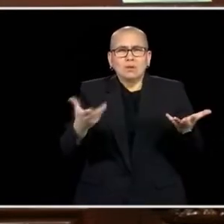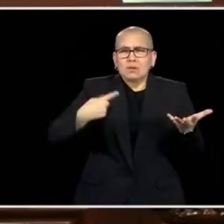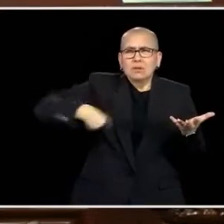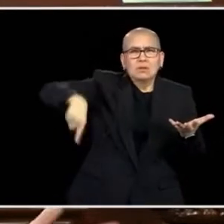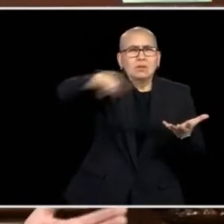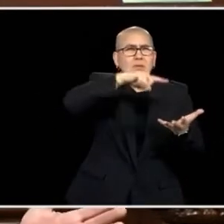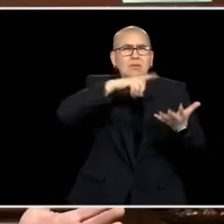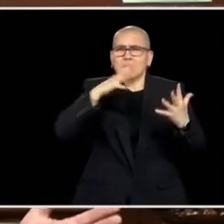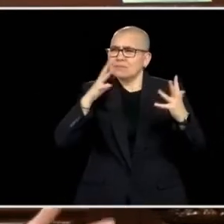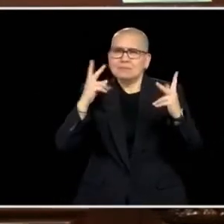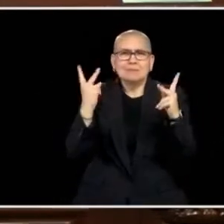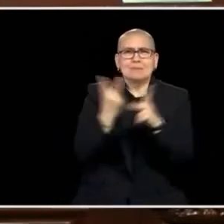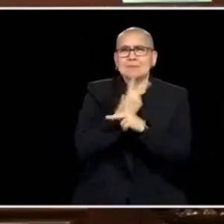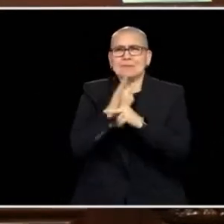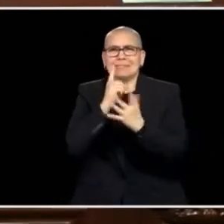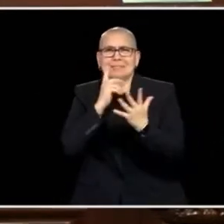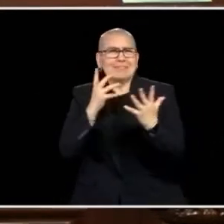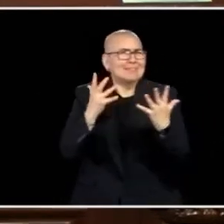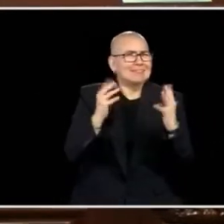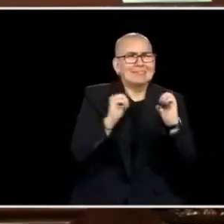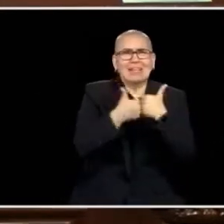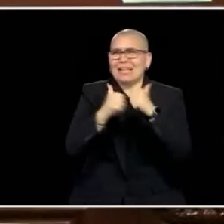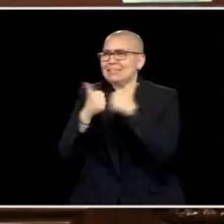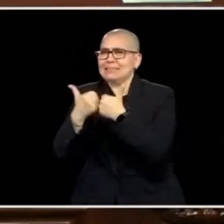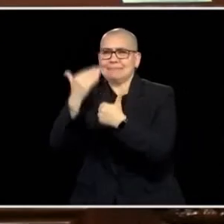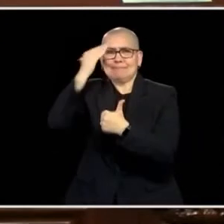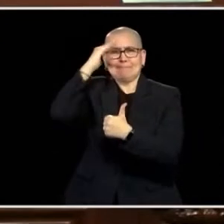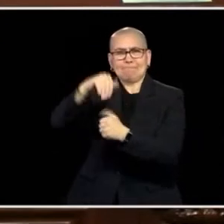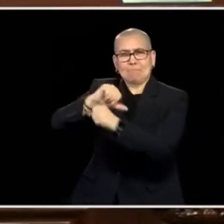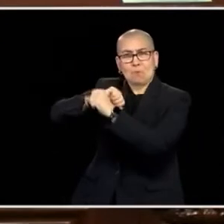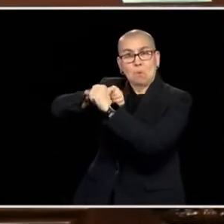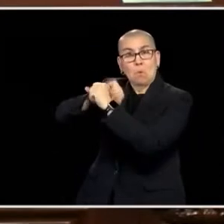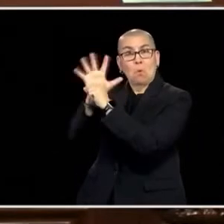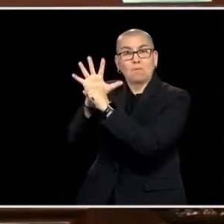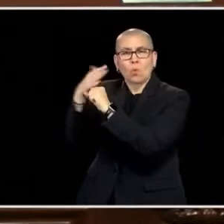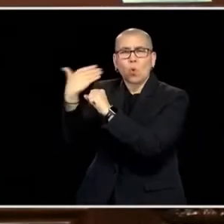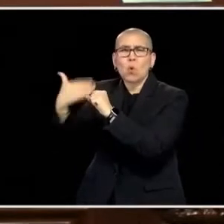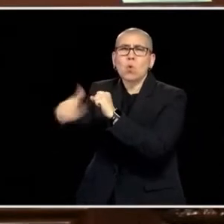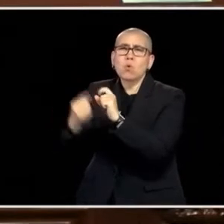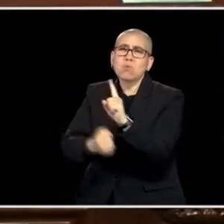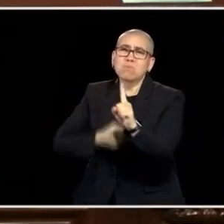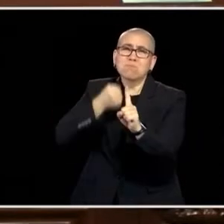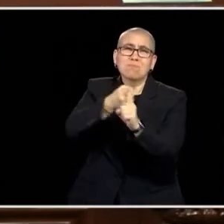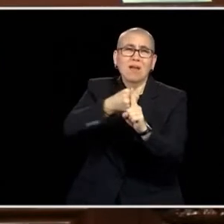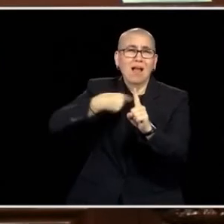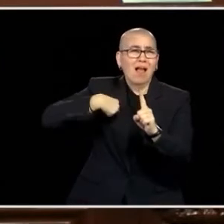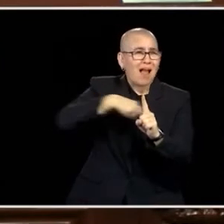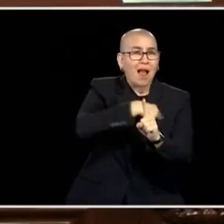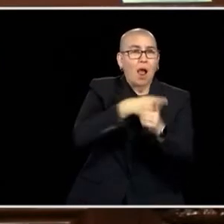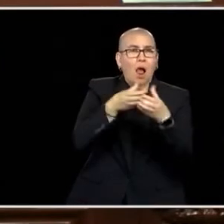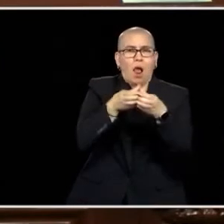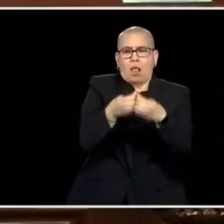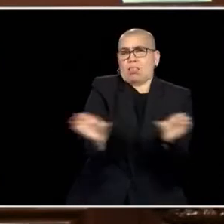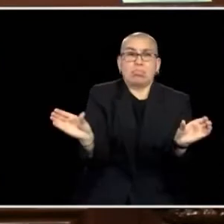FACED, AS ONE OF ONLY -- OR A LONG TIME, THE WOMAN OF ONLY TWO DIVIDED LEGISLATURES.